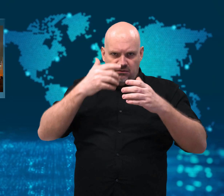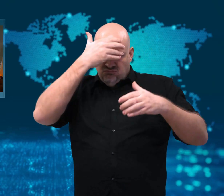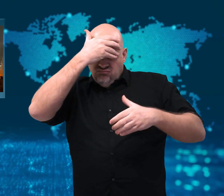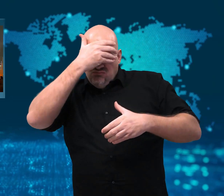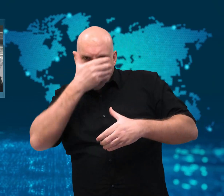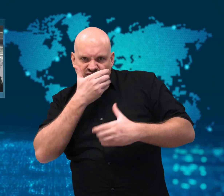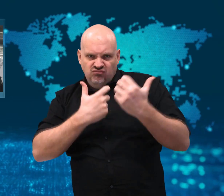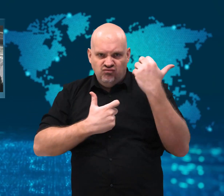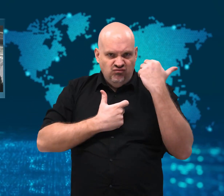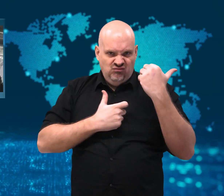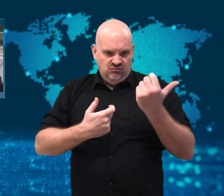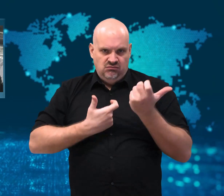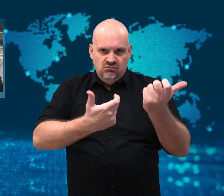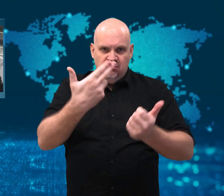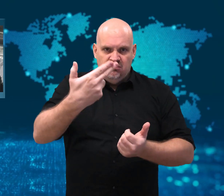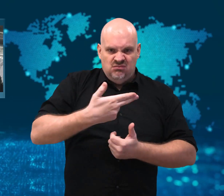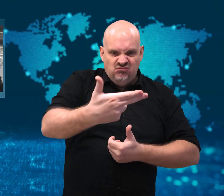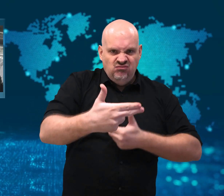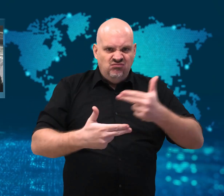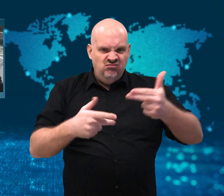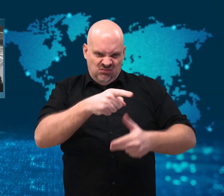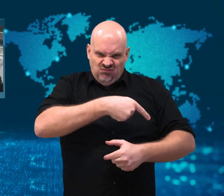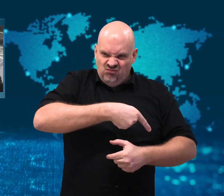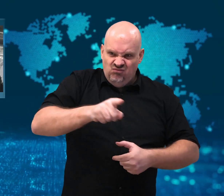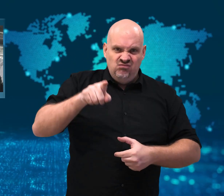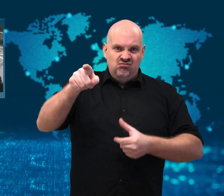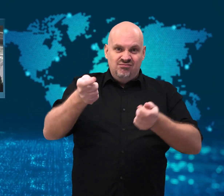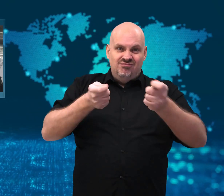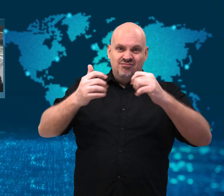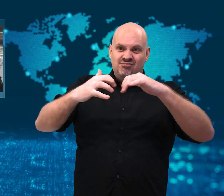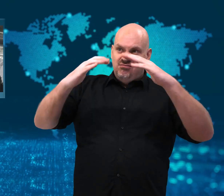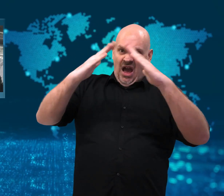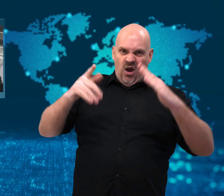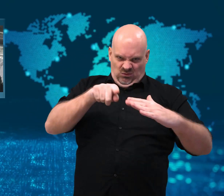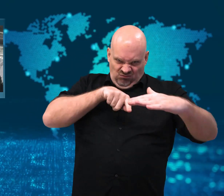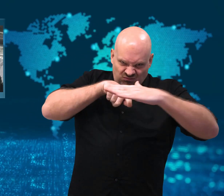Groups of armed men with their faces covered gave